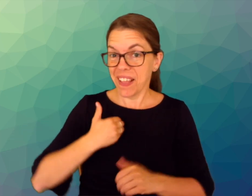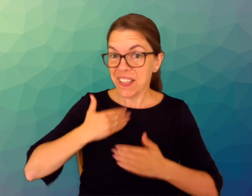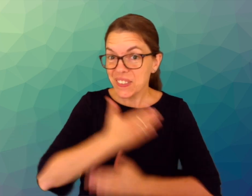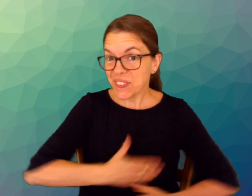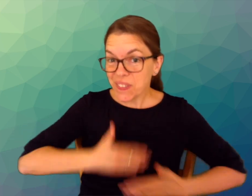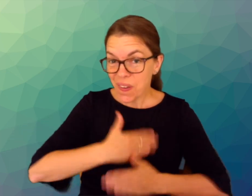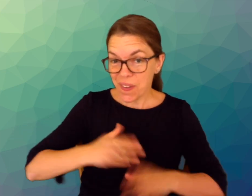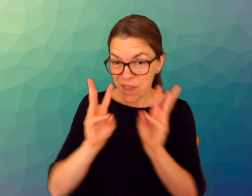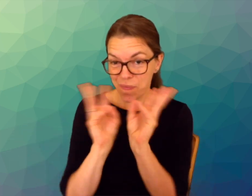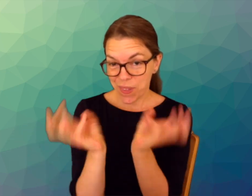Enjoy the workshops!